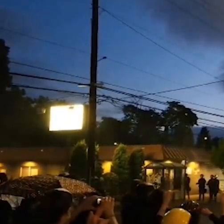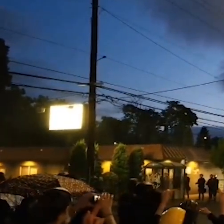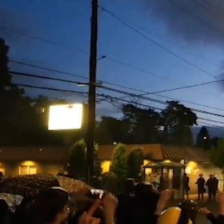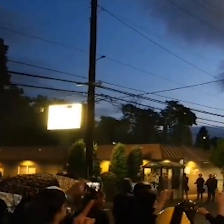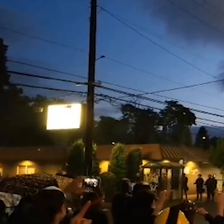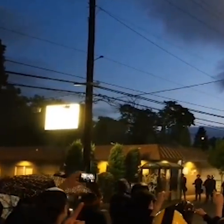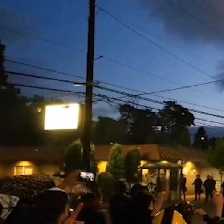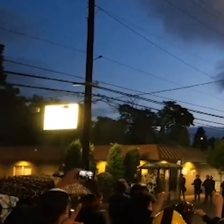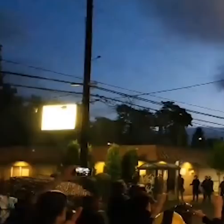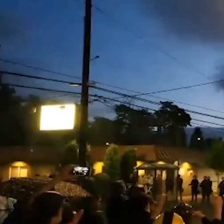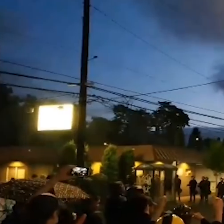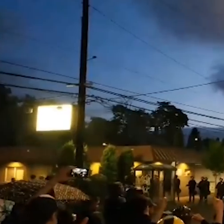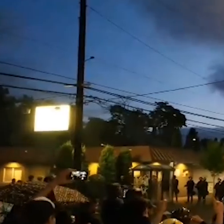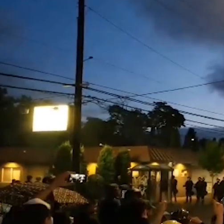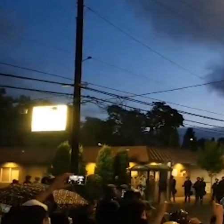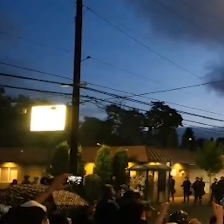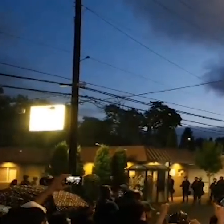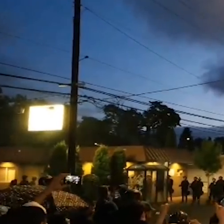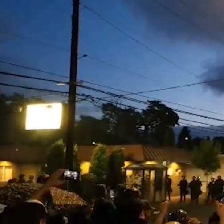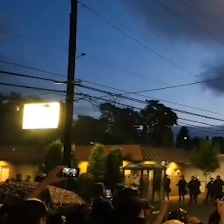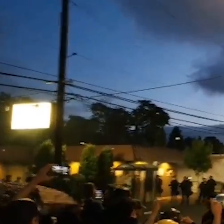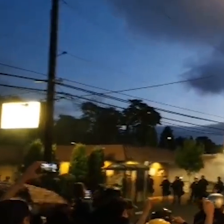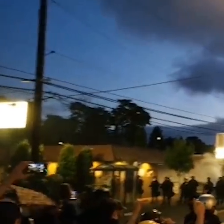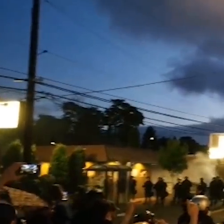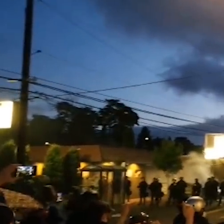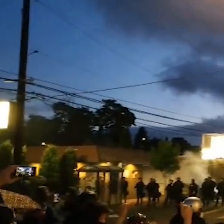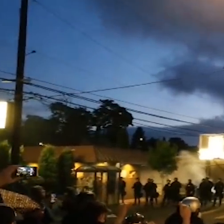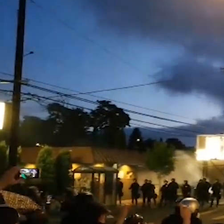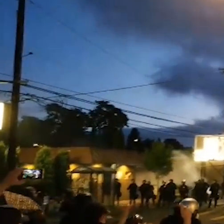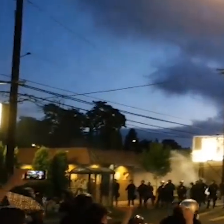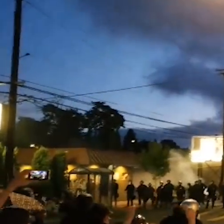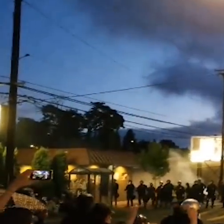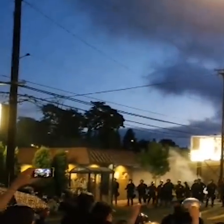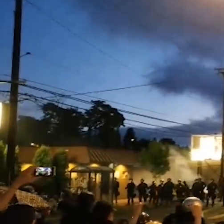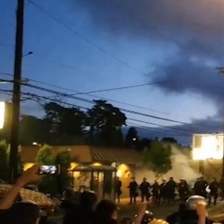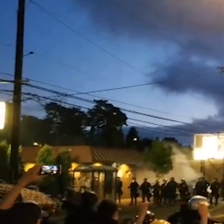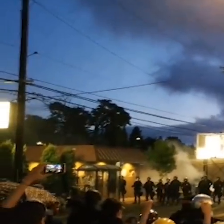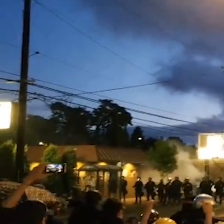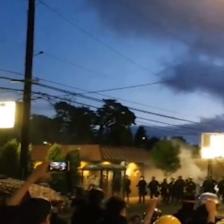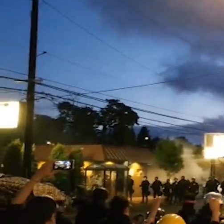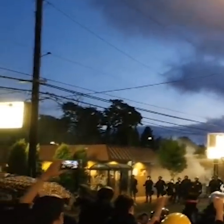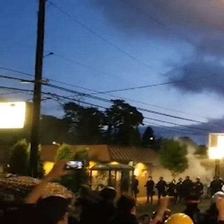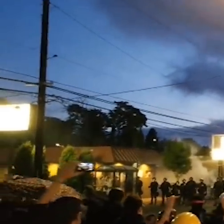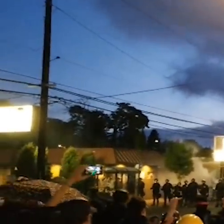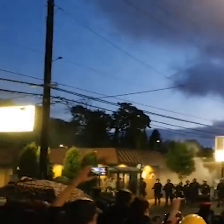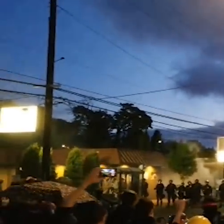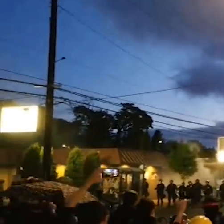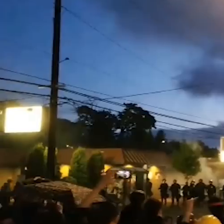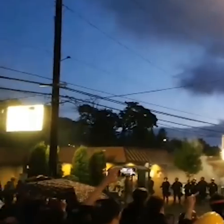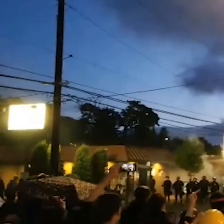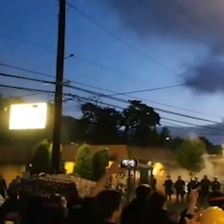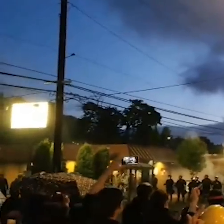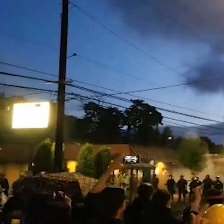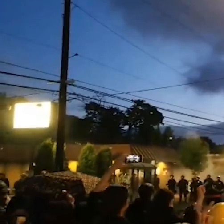where our officers deploy smoke. That big plume of smoke is where they just put the fire out. One of the questions that we've been